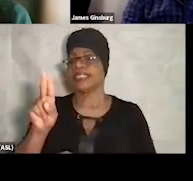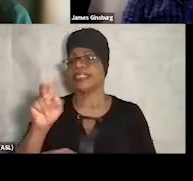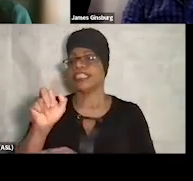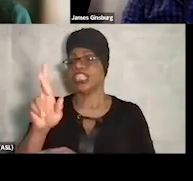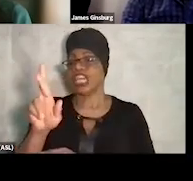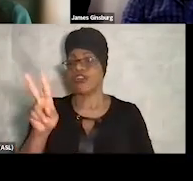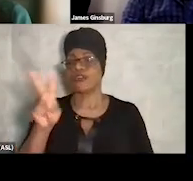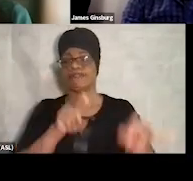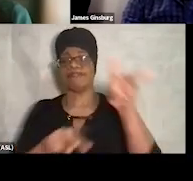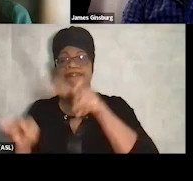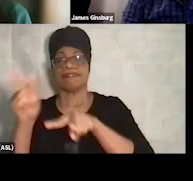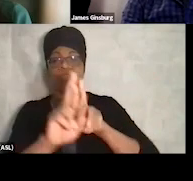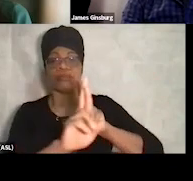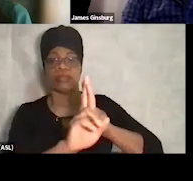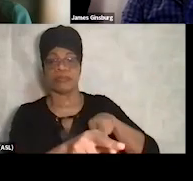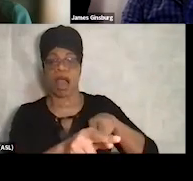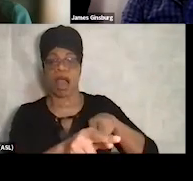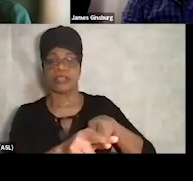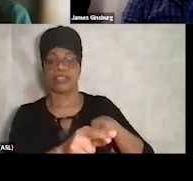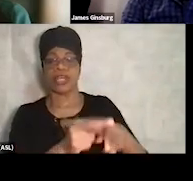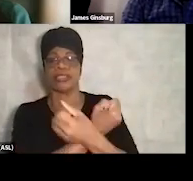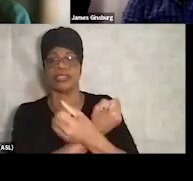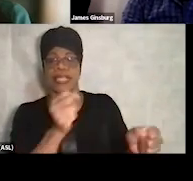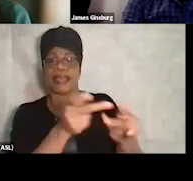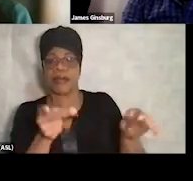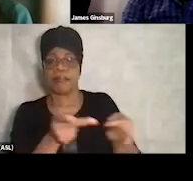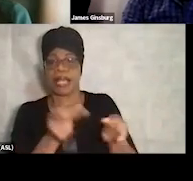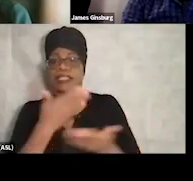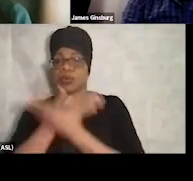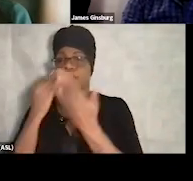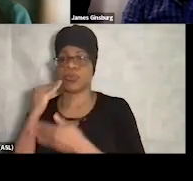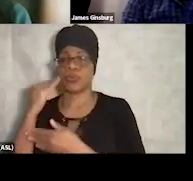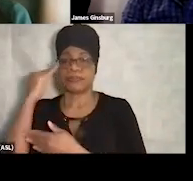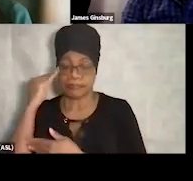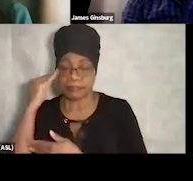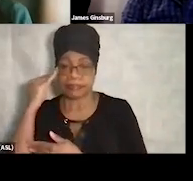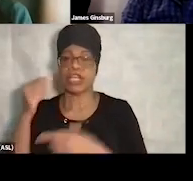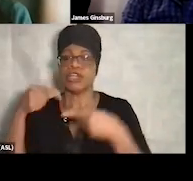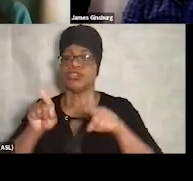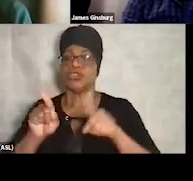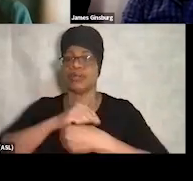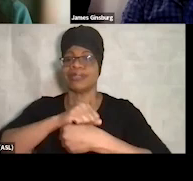to sheltered and unsheltered homelessness and housing instability during the COVID-19 pandemic.